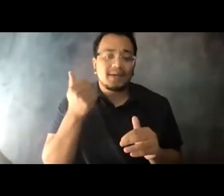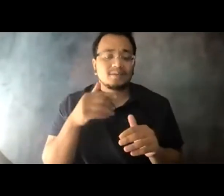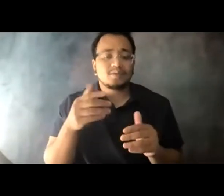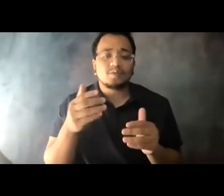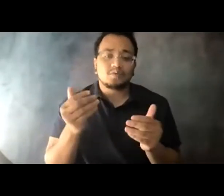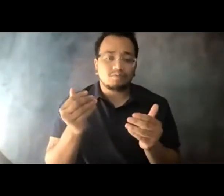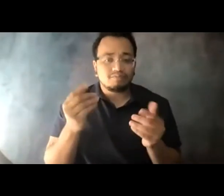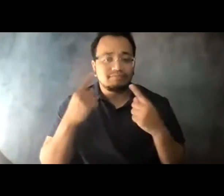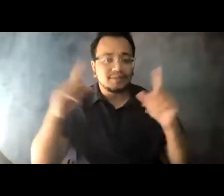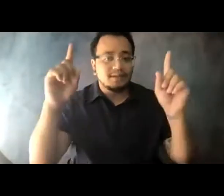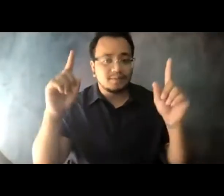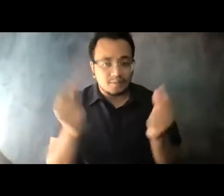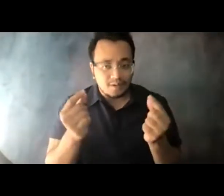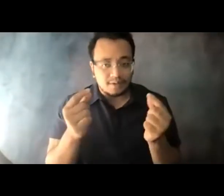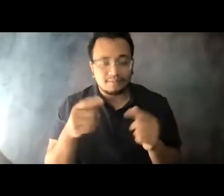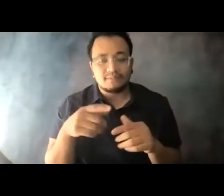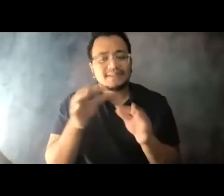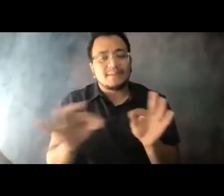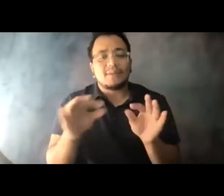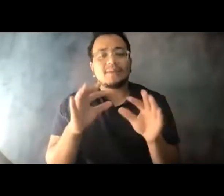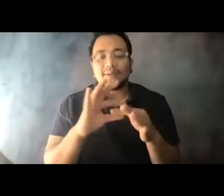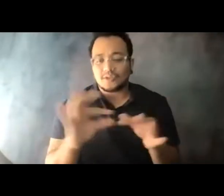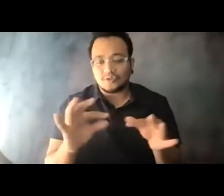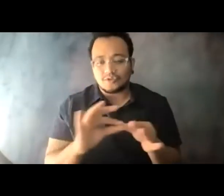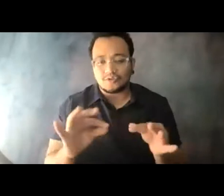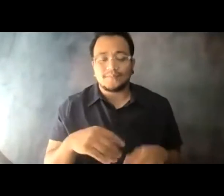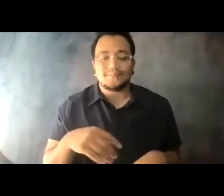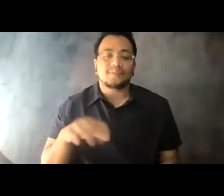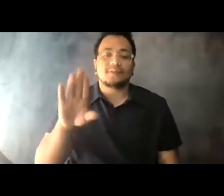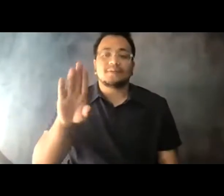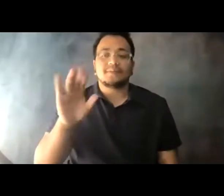14:03:11 The Biden-Harris Administration has shown unprecedented support for transit, making